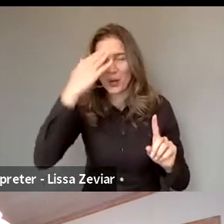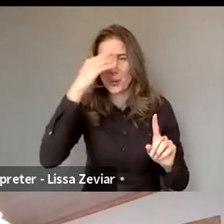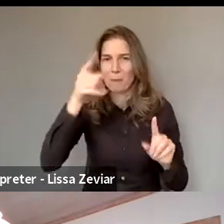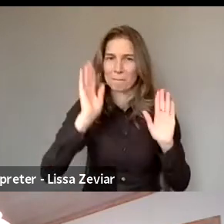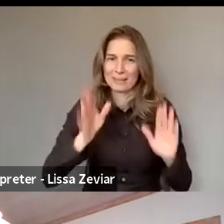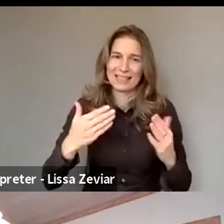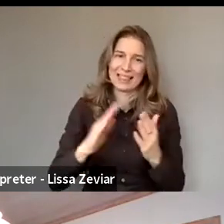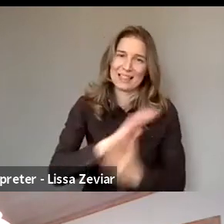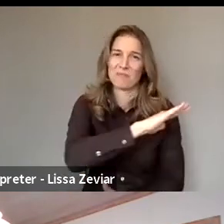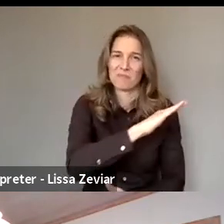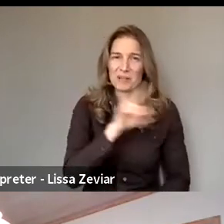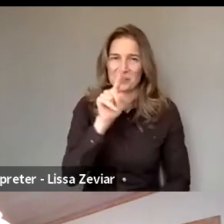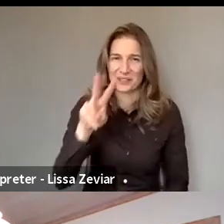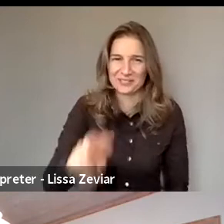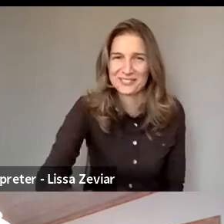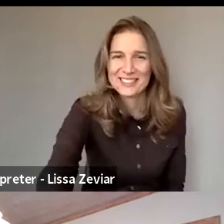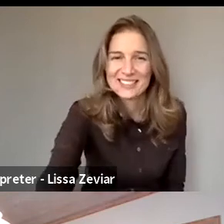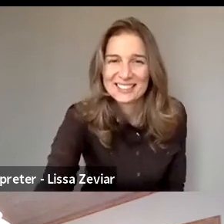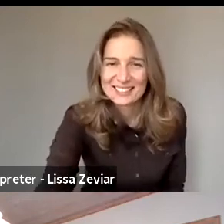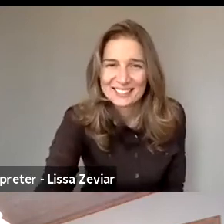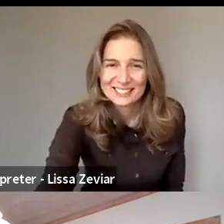So we really appreciate your participation.